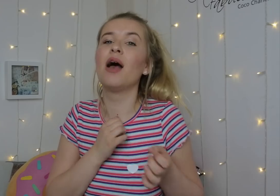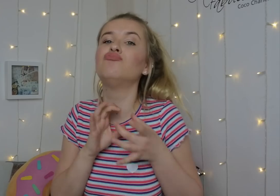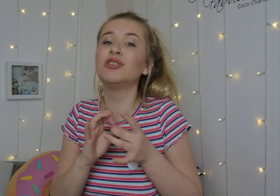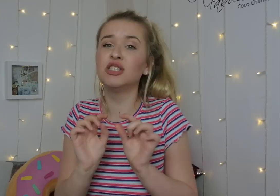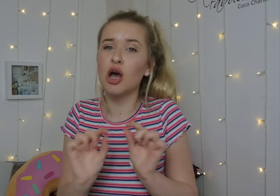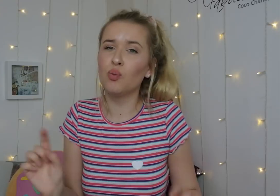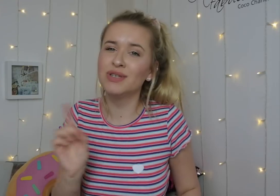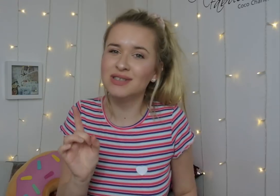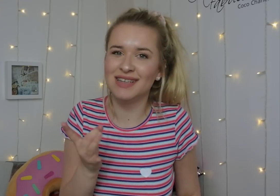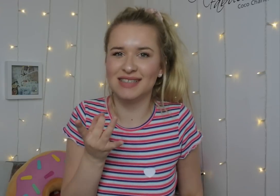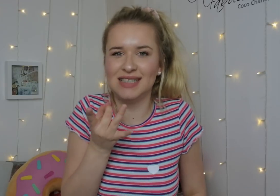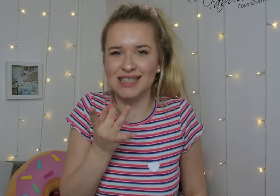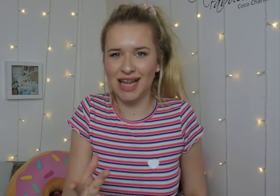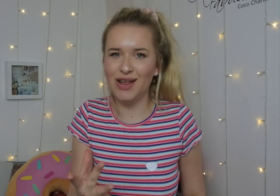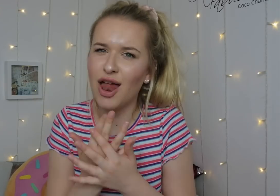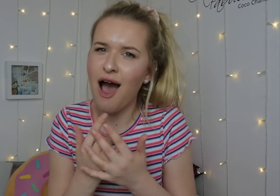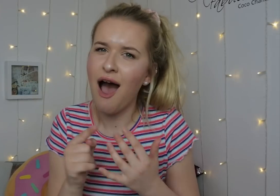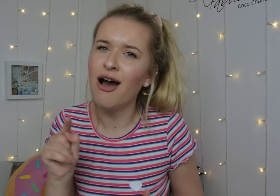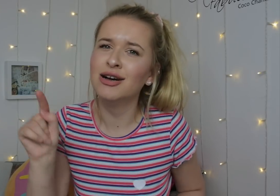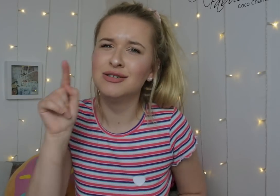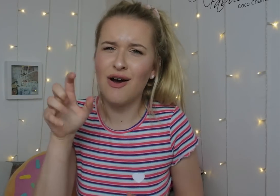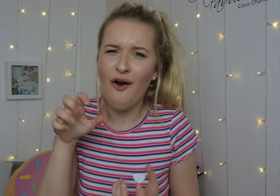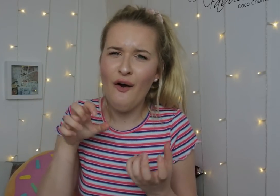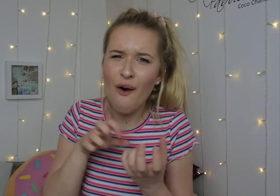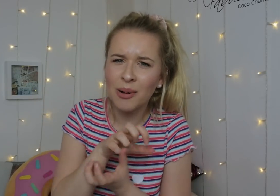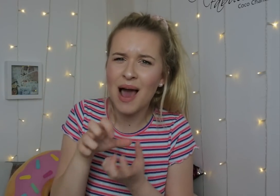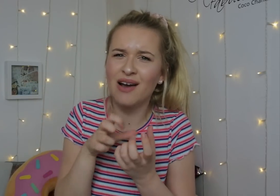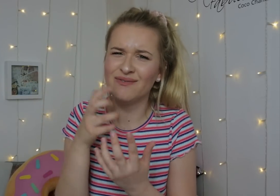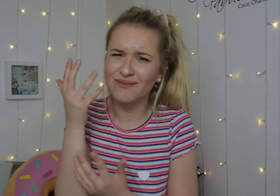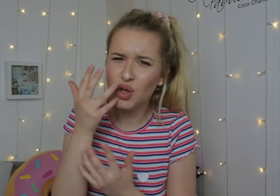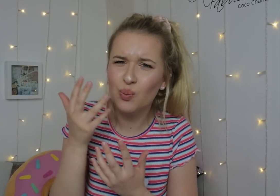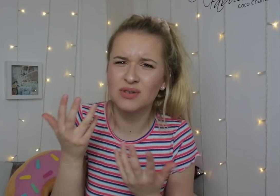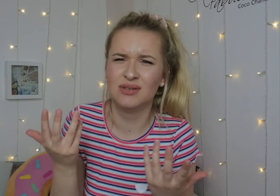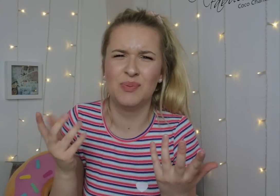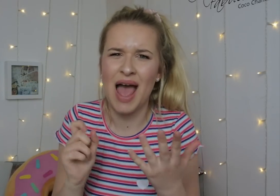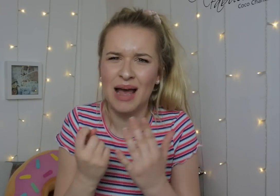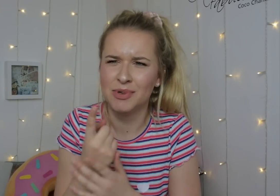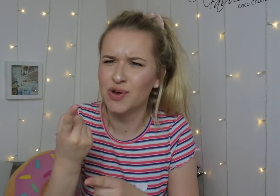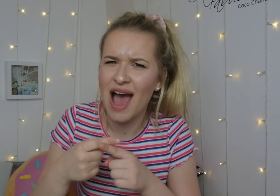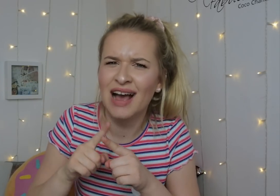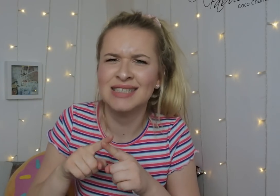My relationship status is single. Lots of you are confused with me and my ex-boyfriend,